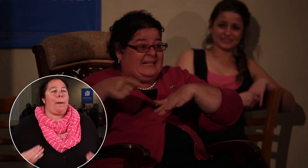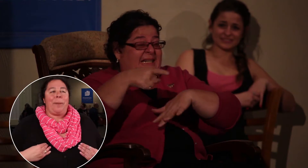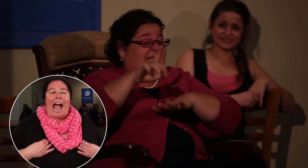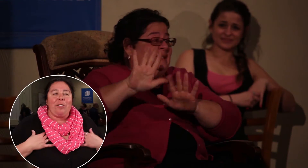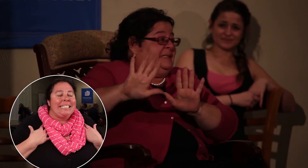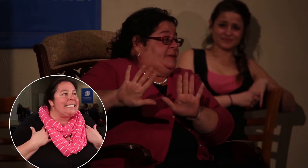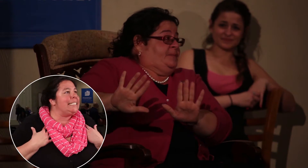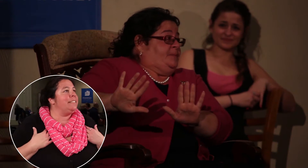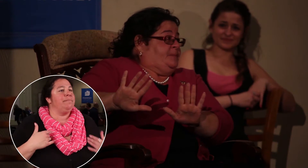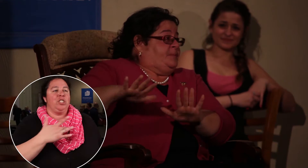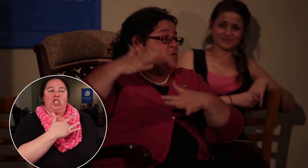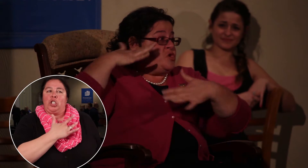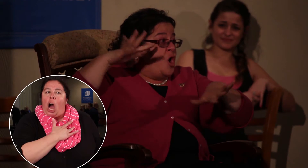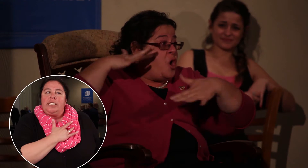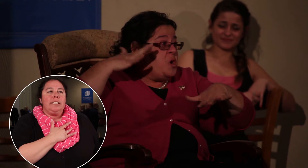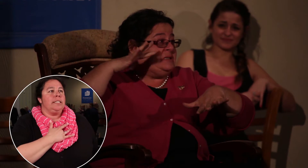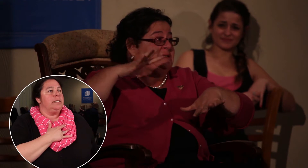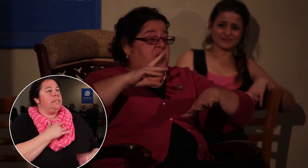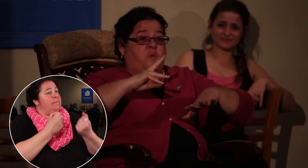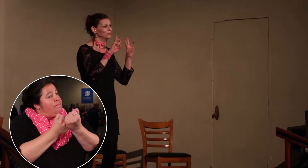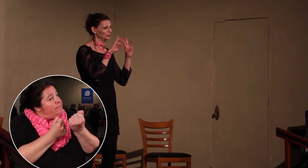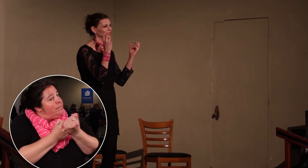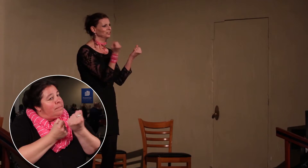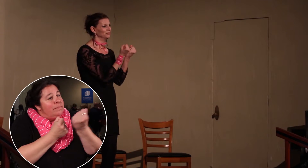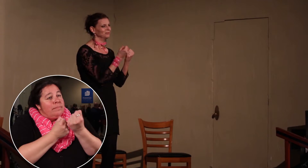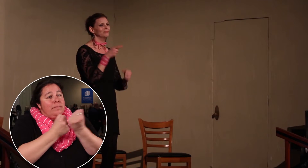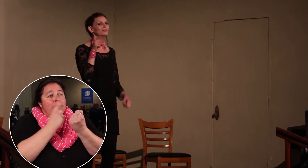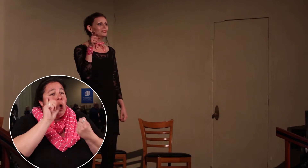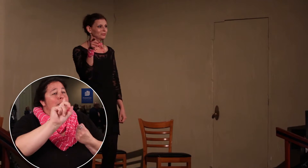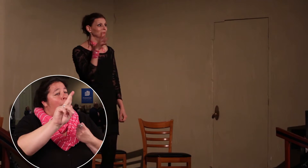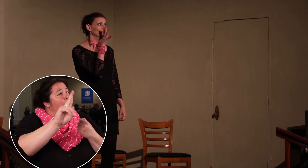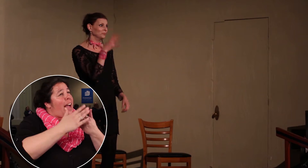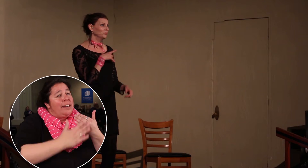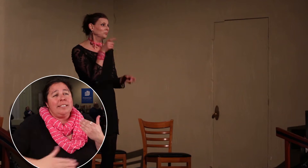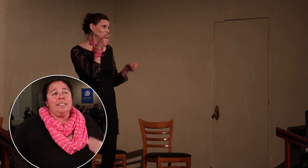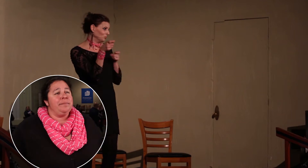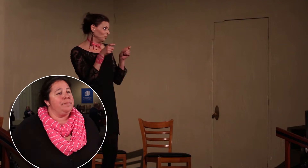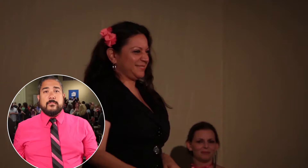Kim: "Inspired, touched and supporting domestic violence from hereon out."